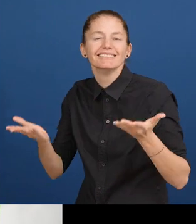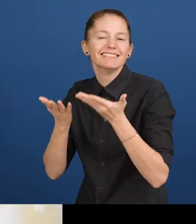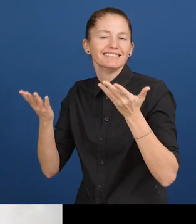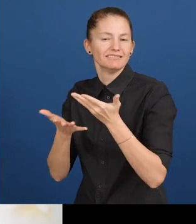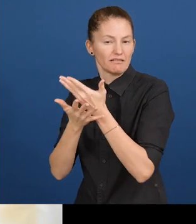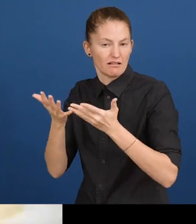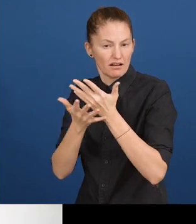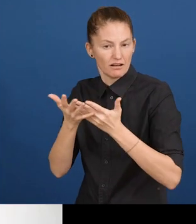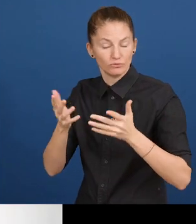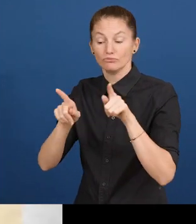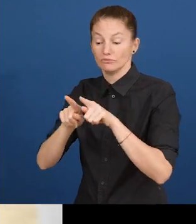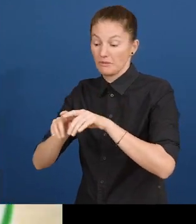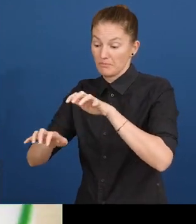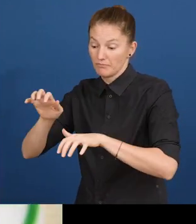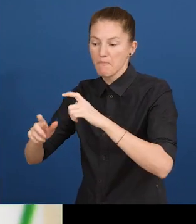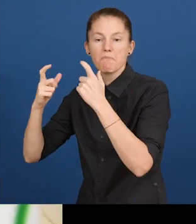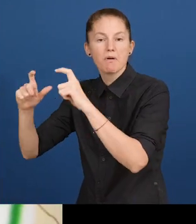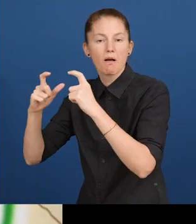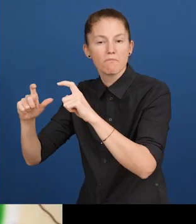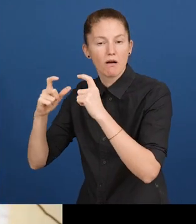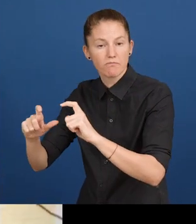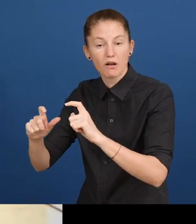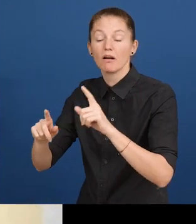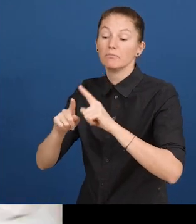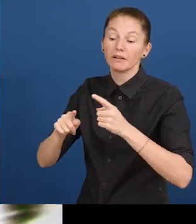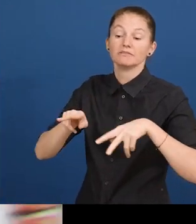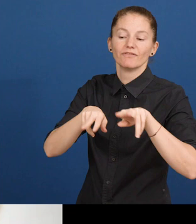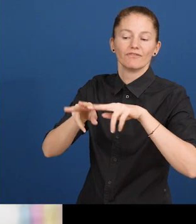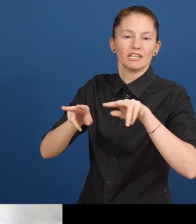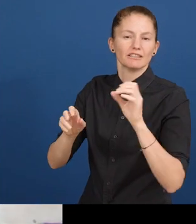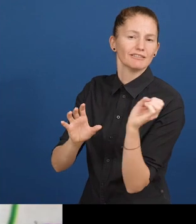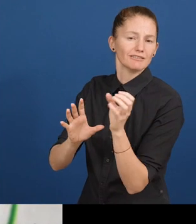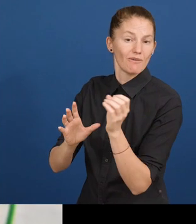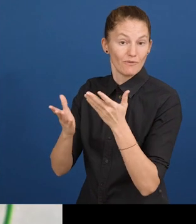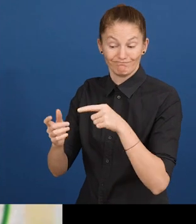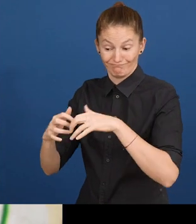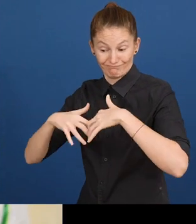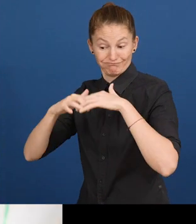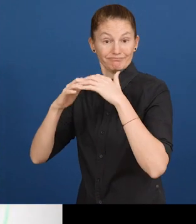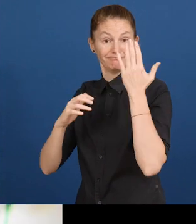audiovisual program. Launched in 2017, Planeta Fácil counted more than